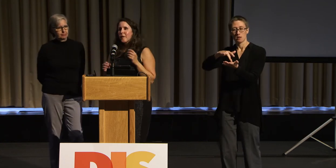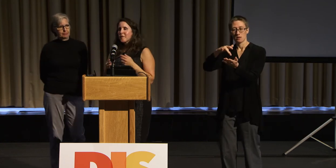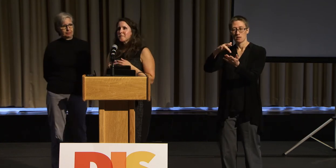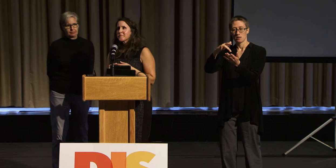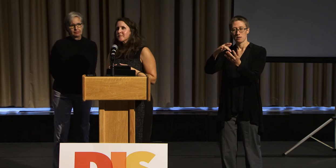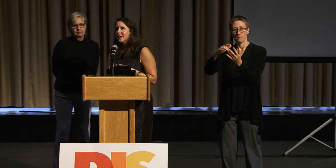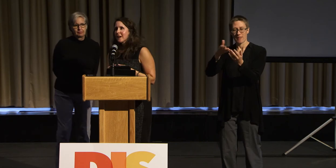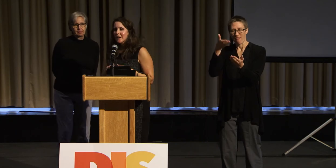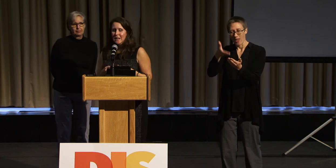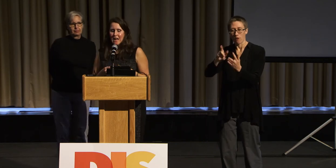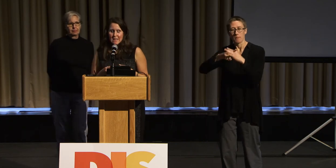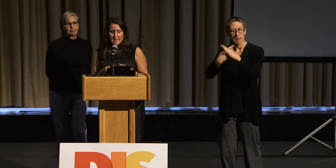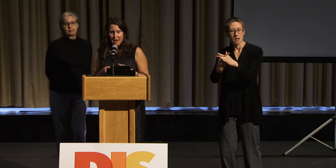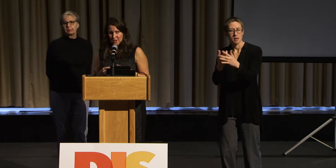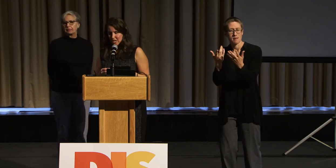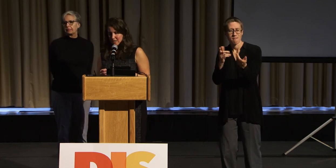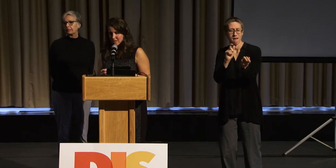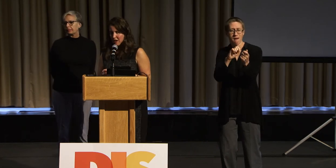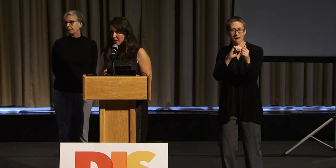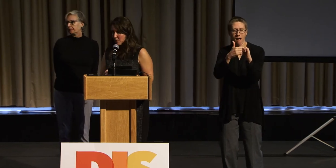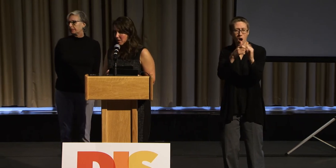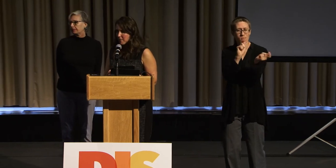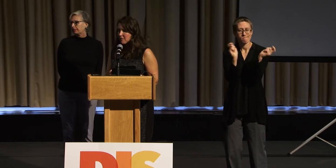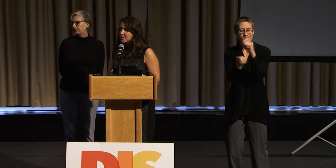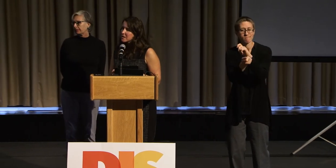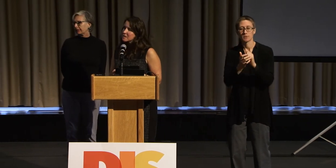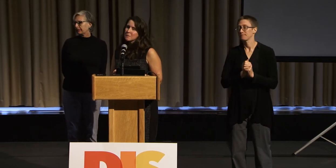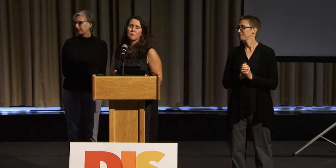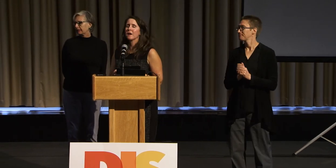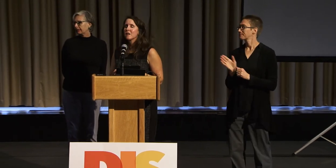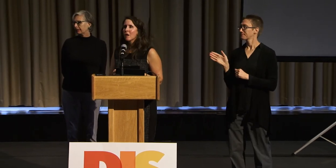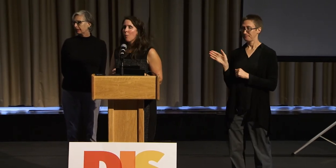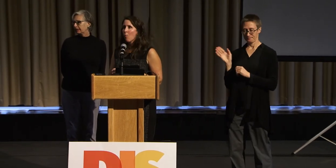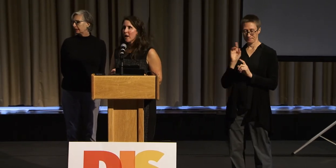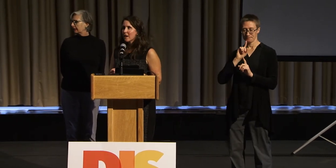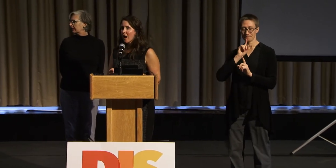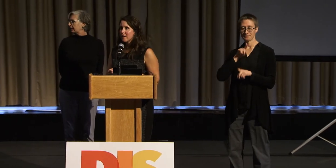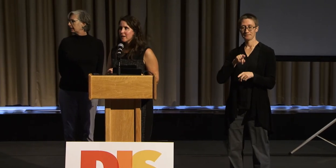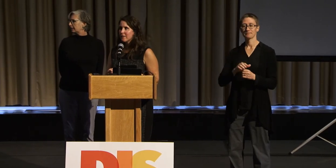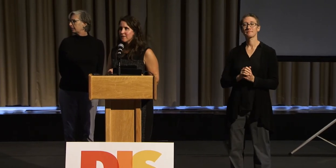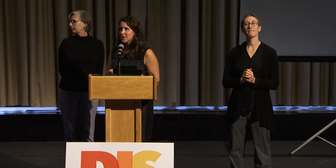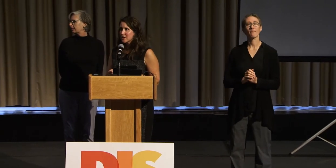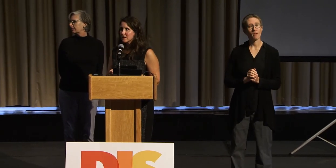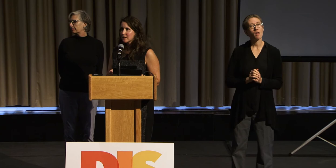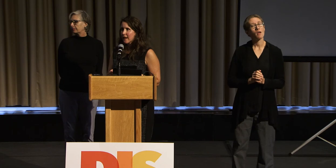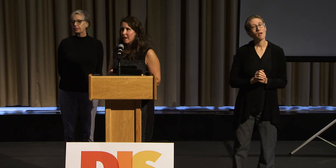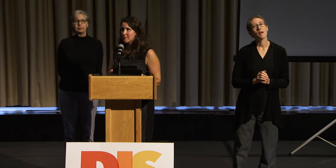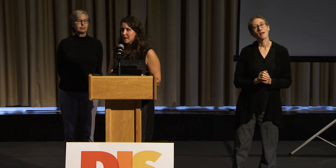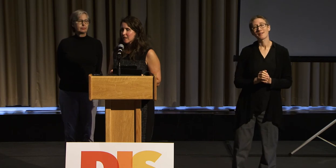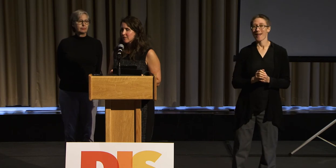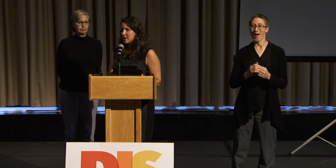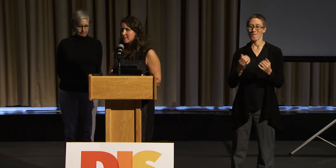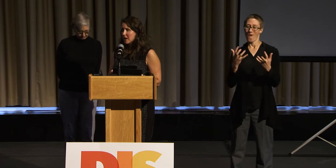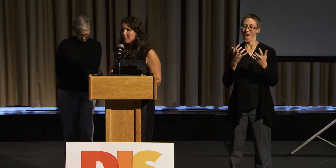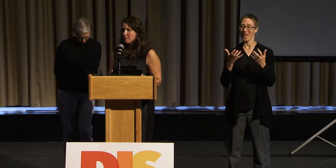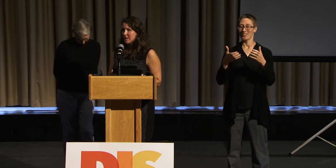Well, I didn't have a chance to talk more about this, but when I envisioned Silent Rhythms as being